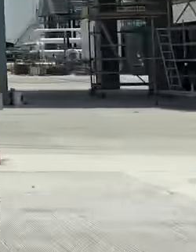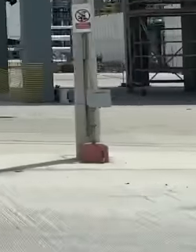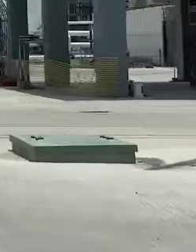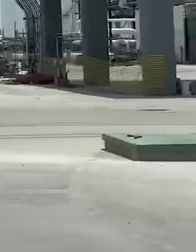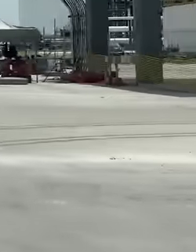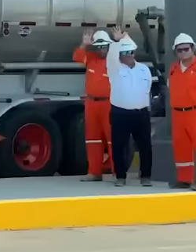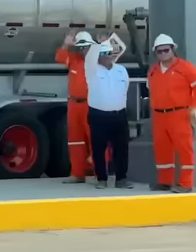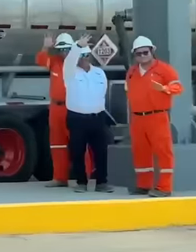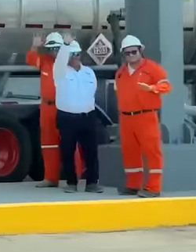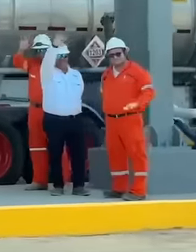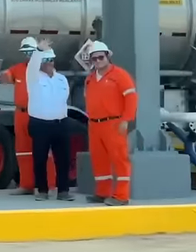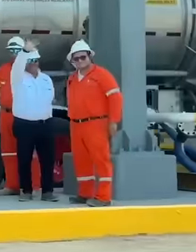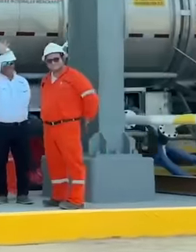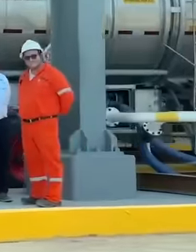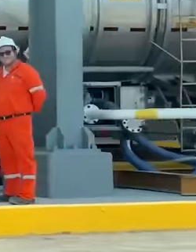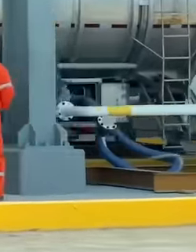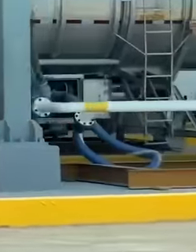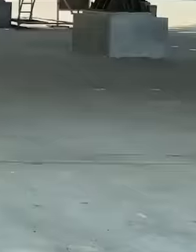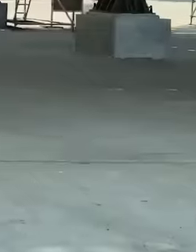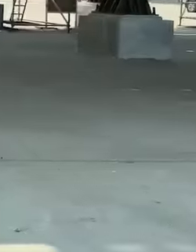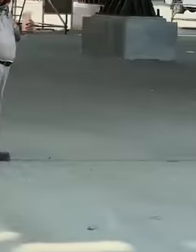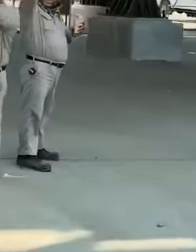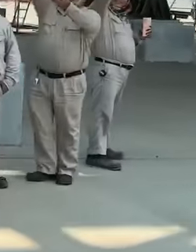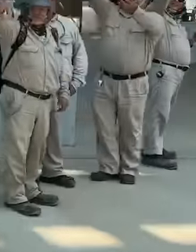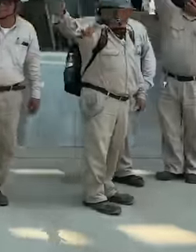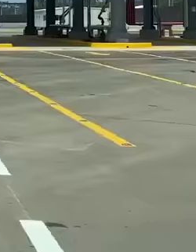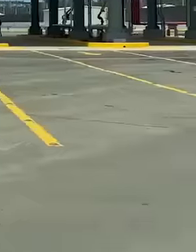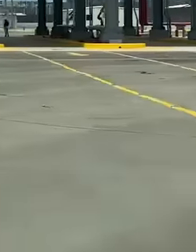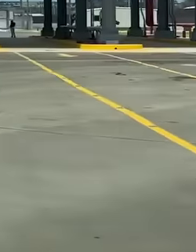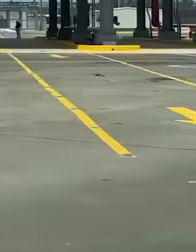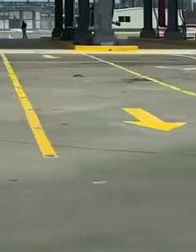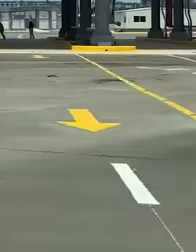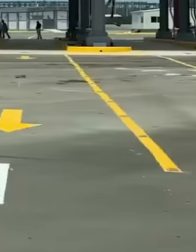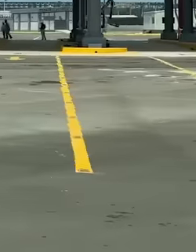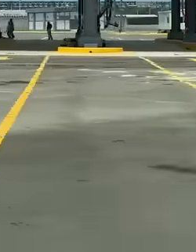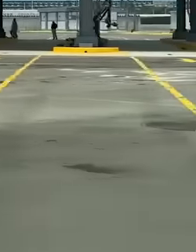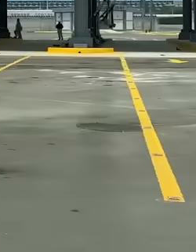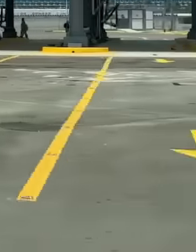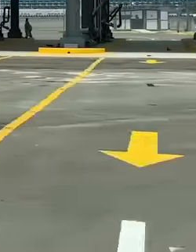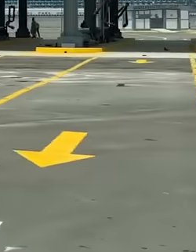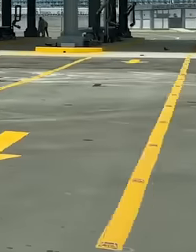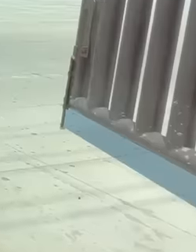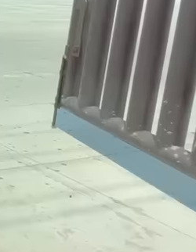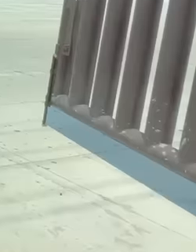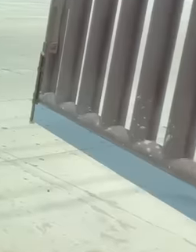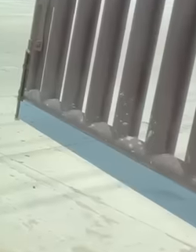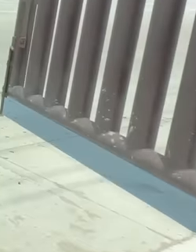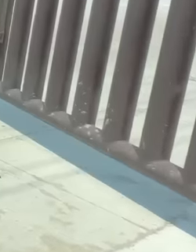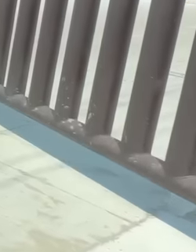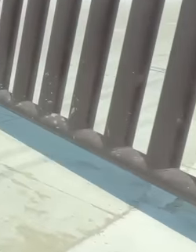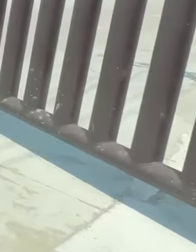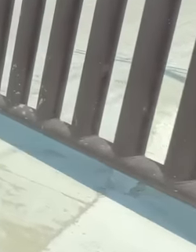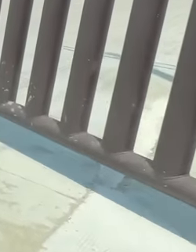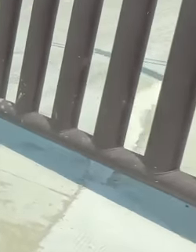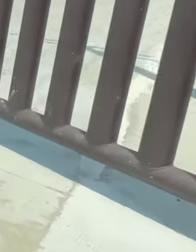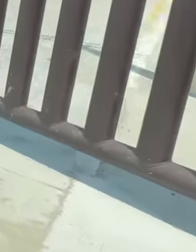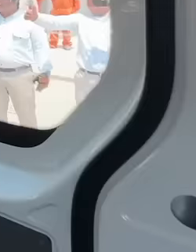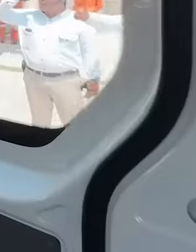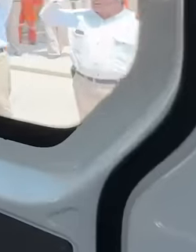pending works that he has in the country before the end of his presidential term. Therefore,